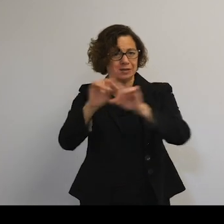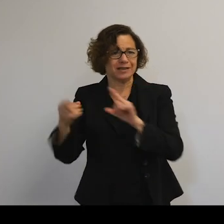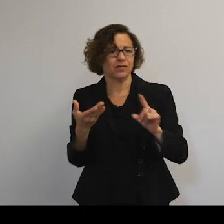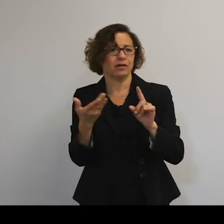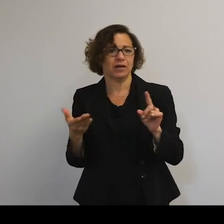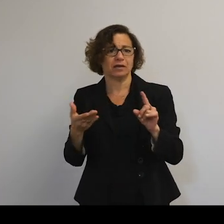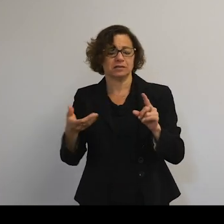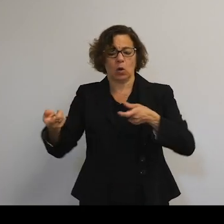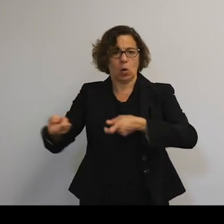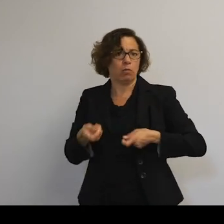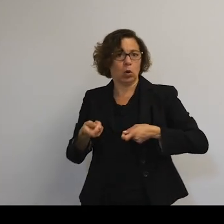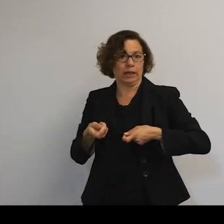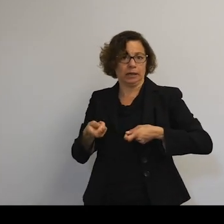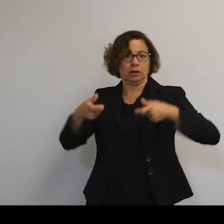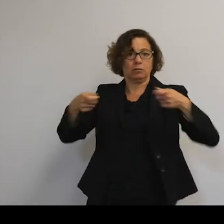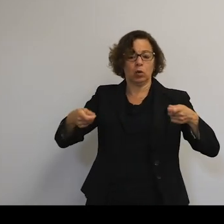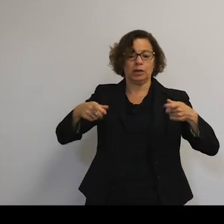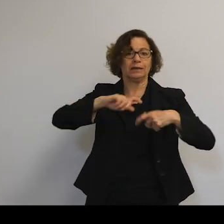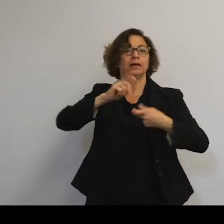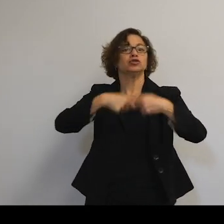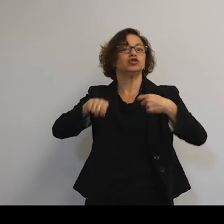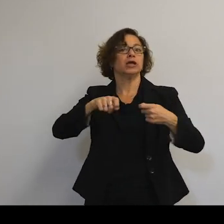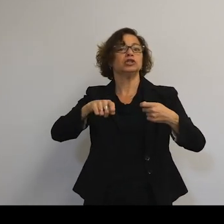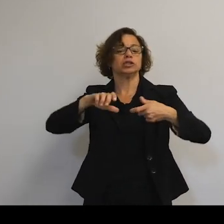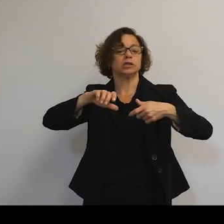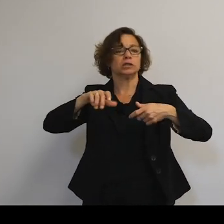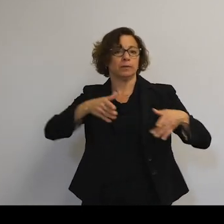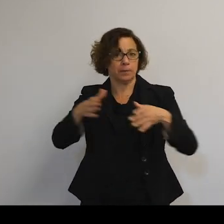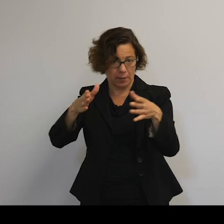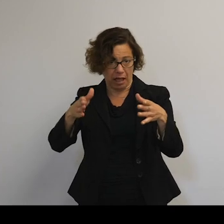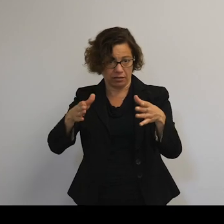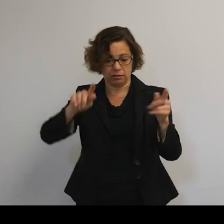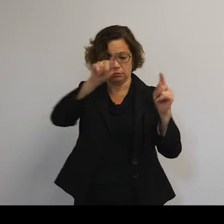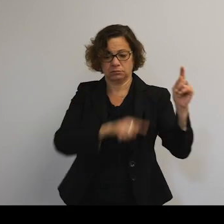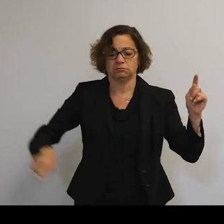pulling these objects and changing their paths over time.